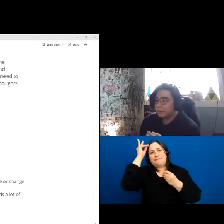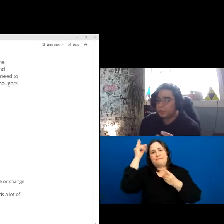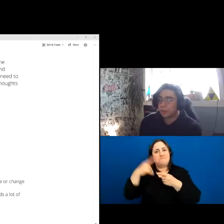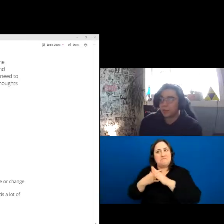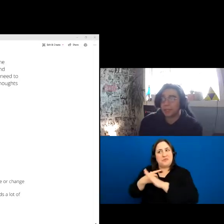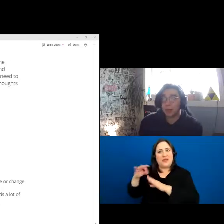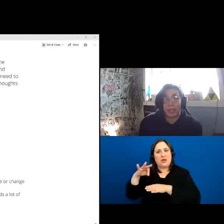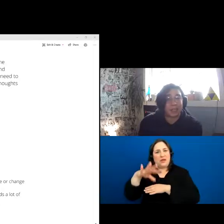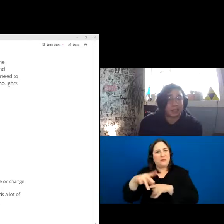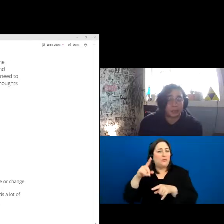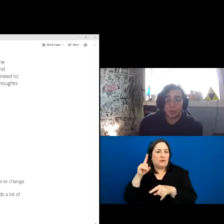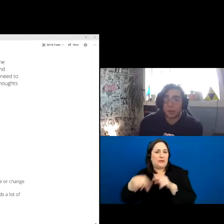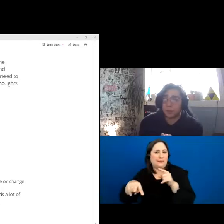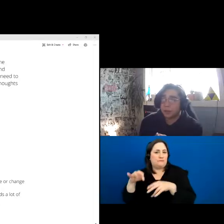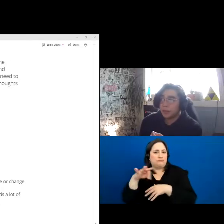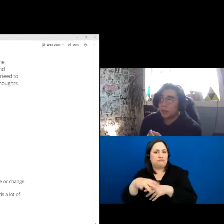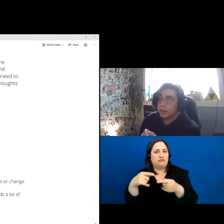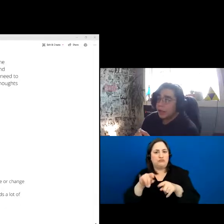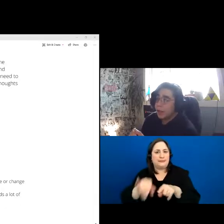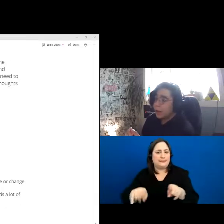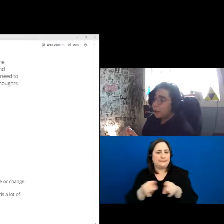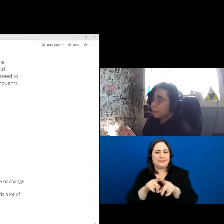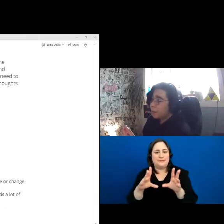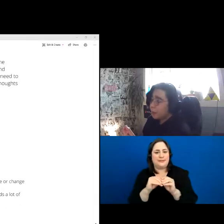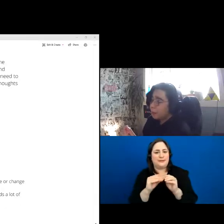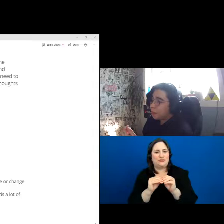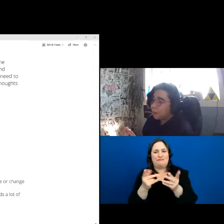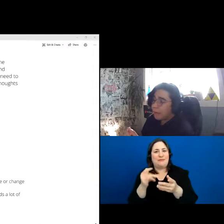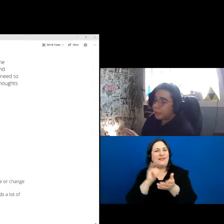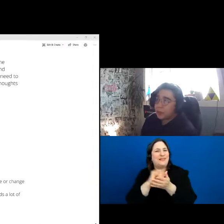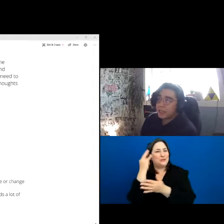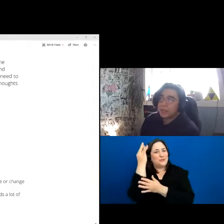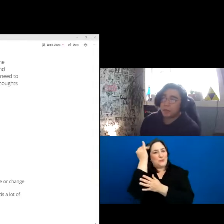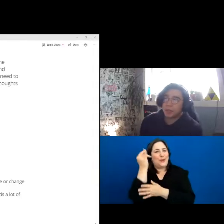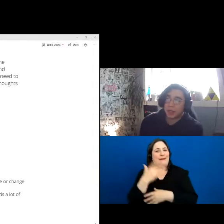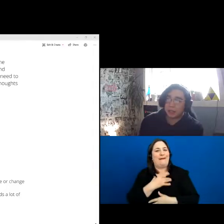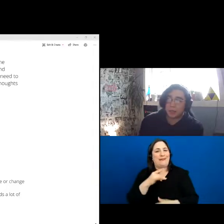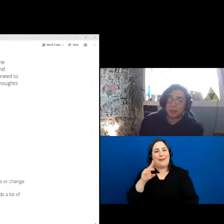So, that is why I like to use Miro. And all of these different perspective groups